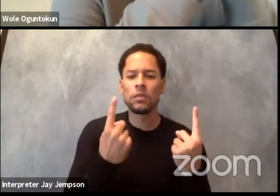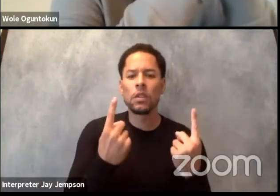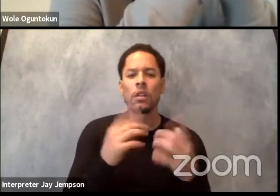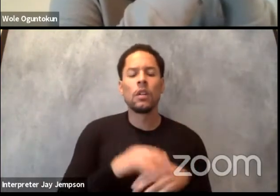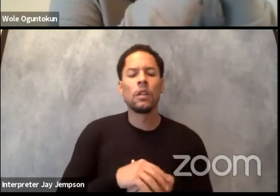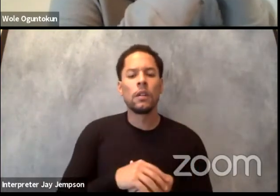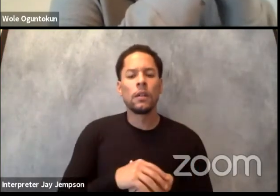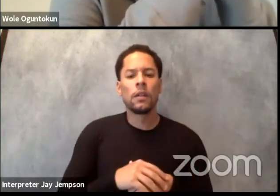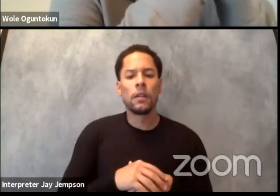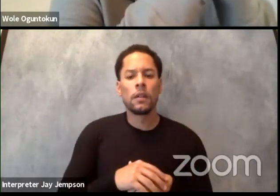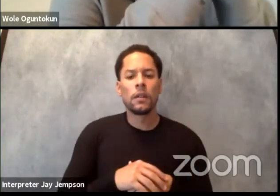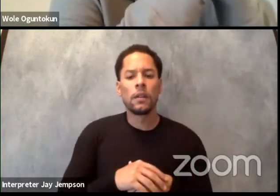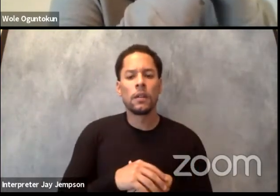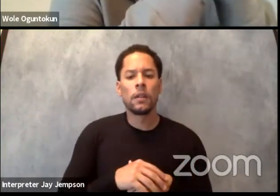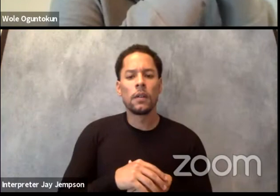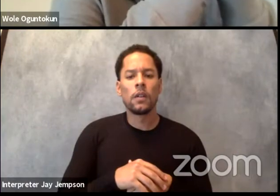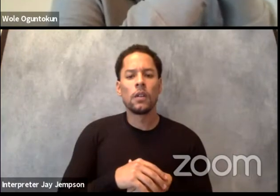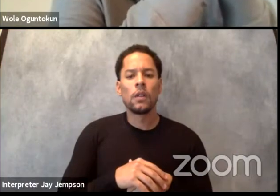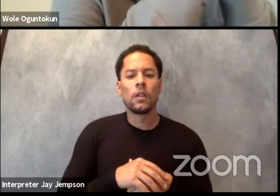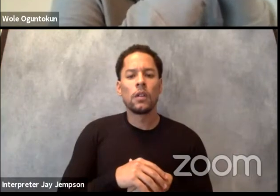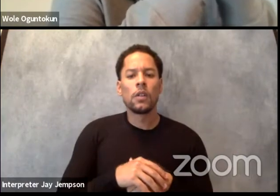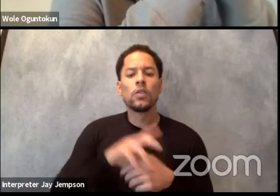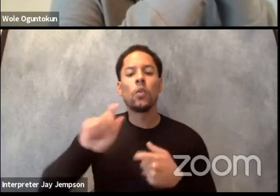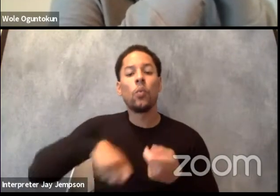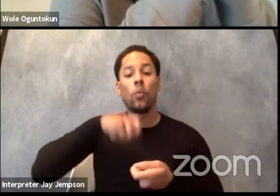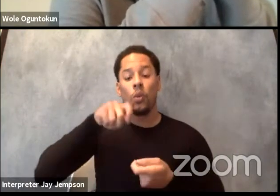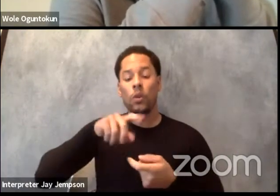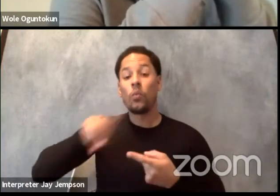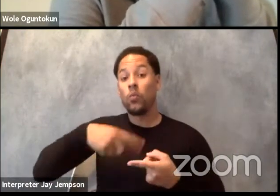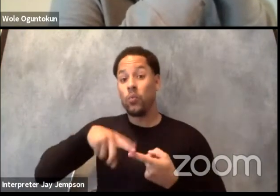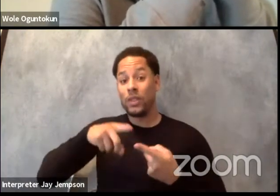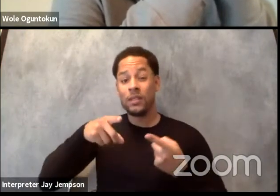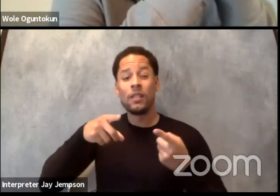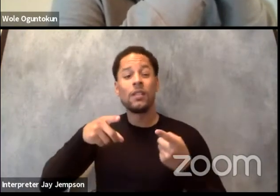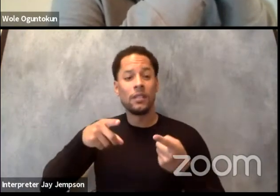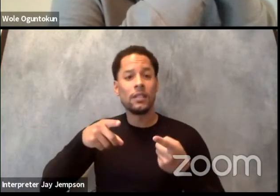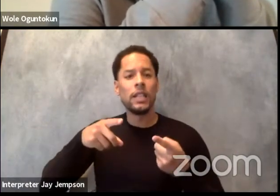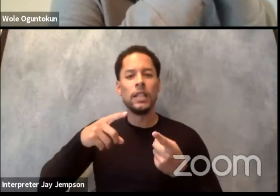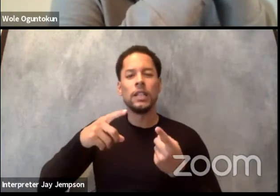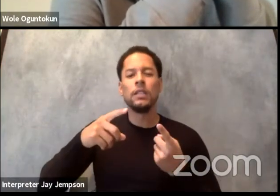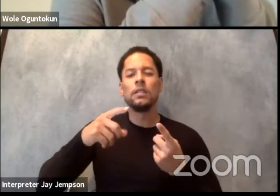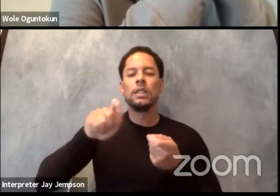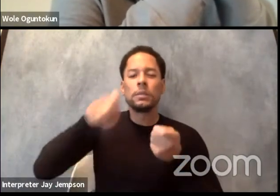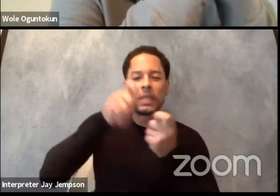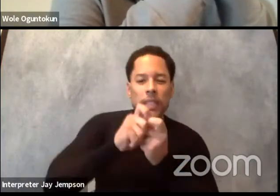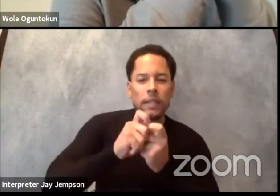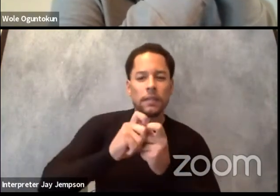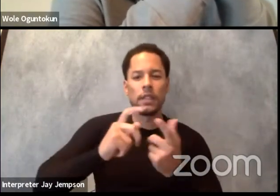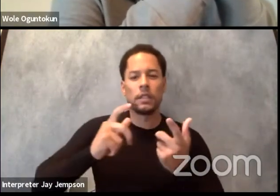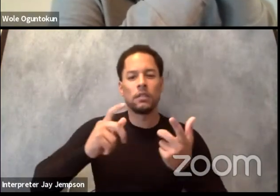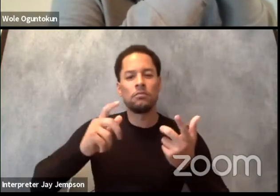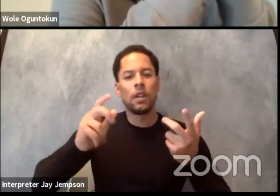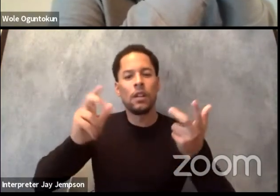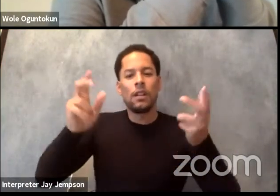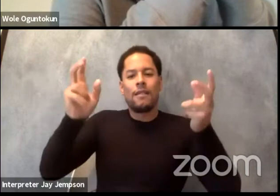is put on the artist and artwork, a place becomes the protagonist in story that matters the most.